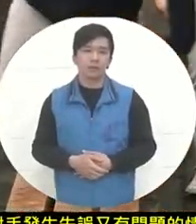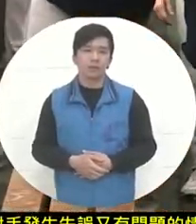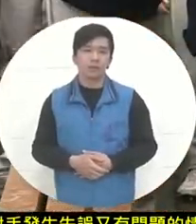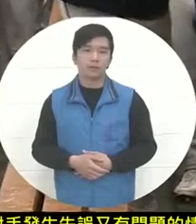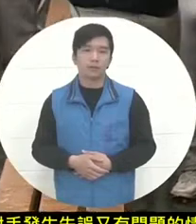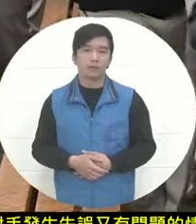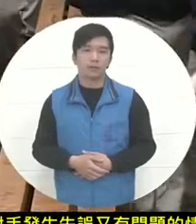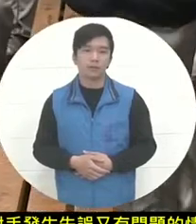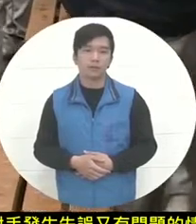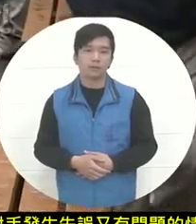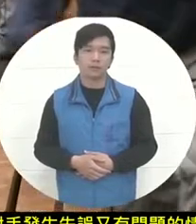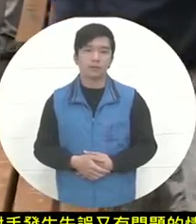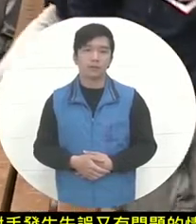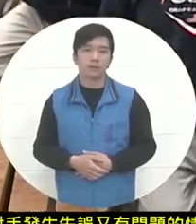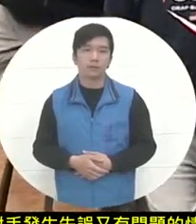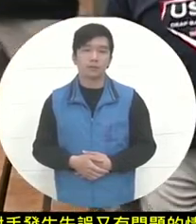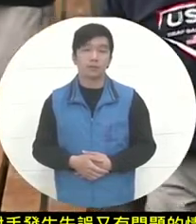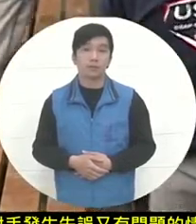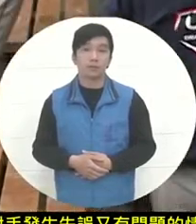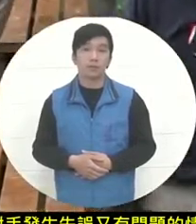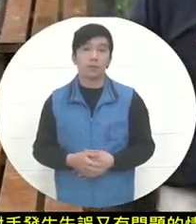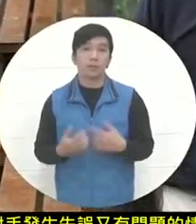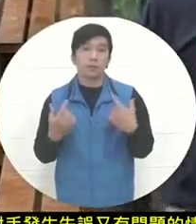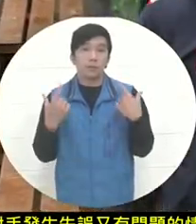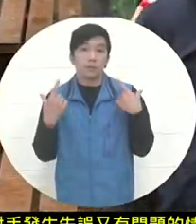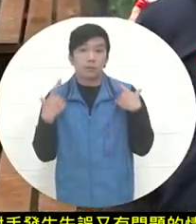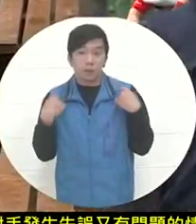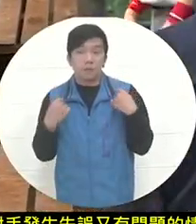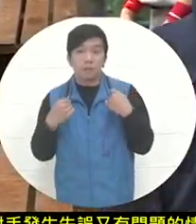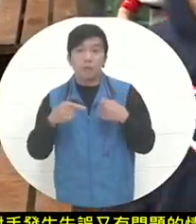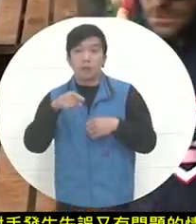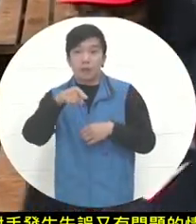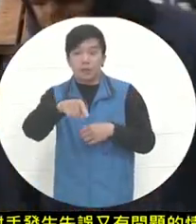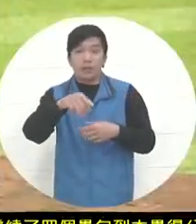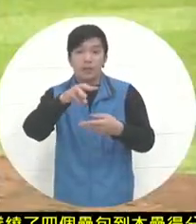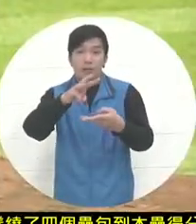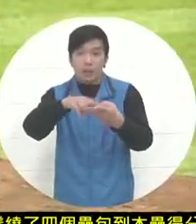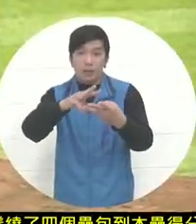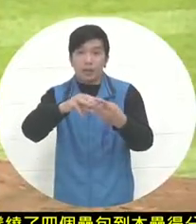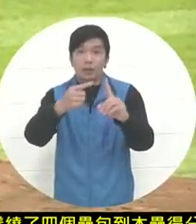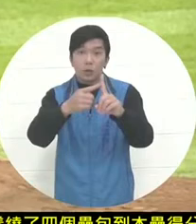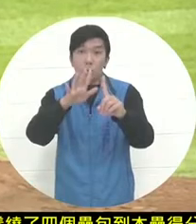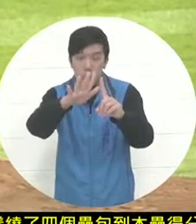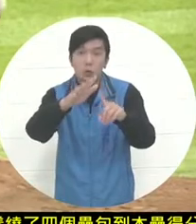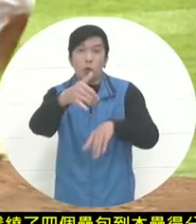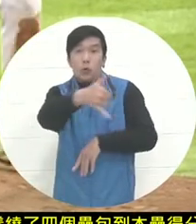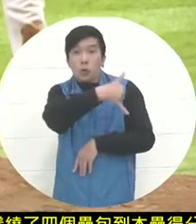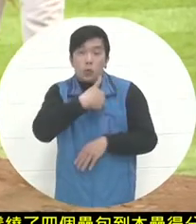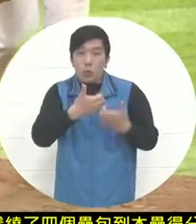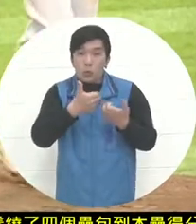To score , he not only sent his teammate back who was on the base , but also got an RBI . He also ran back to home plate.